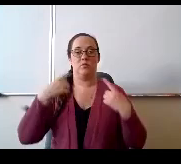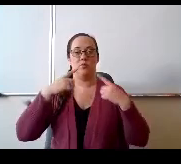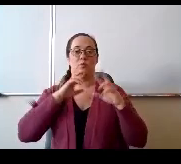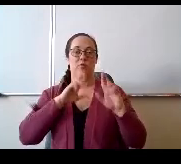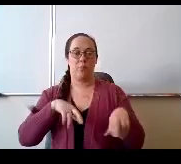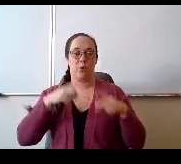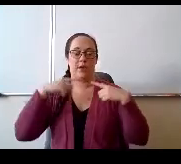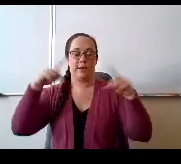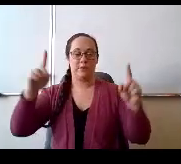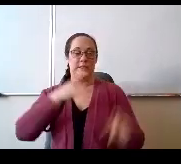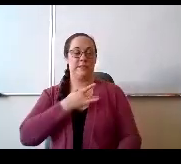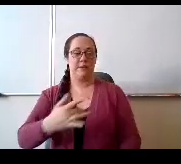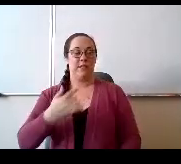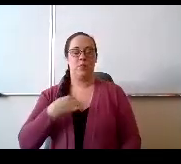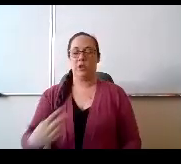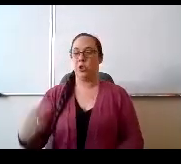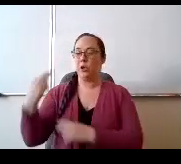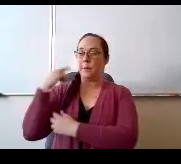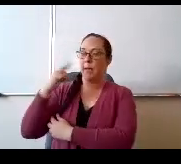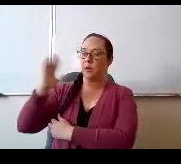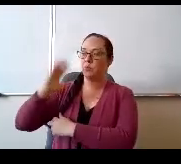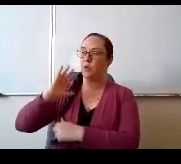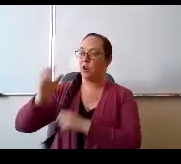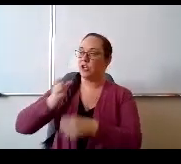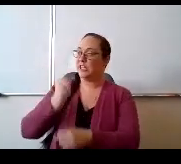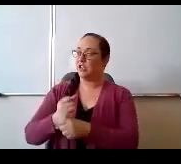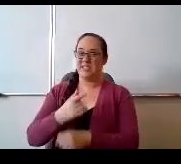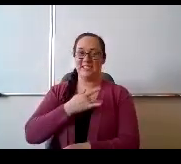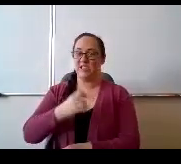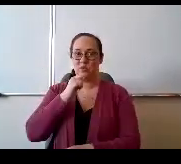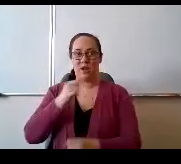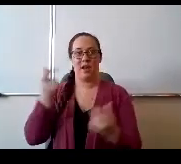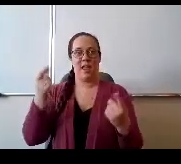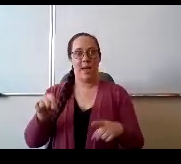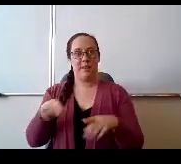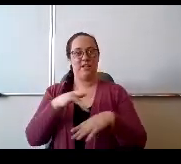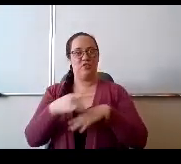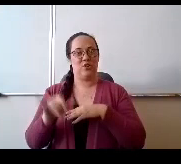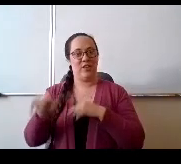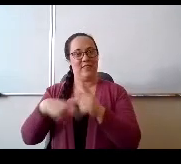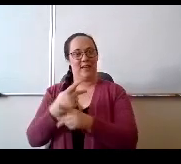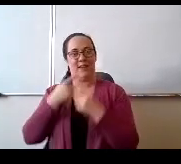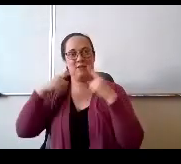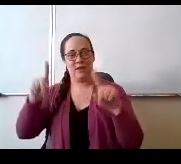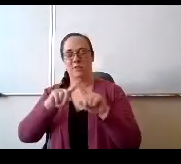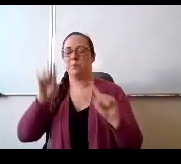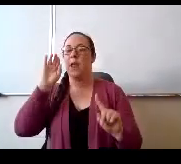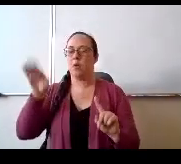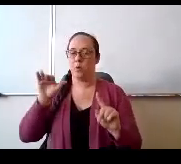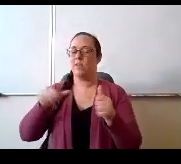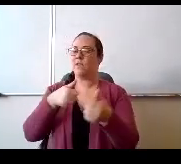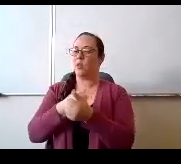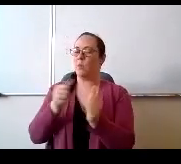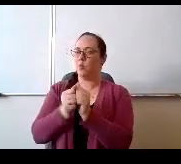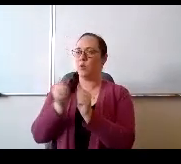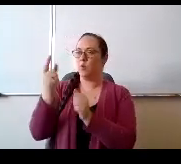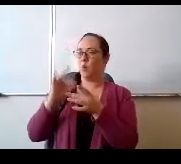If you look back at prior years, it doesn't happen this early. But I will follow up with one thing on that announcement.